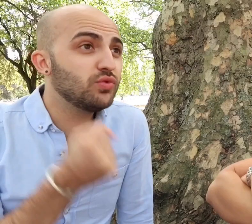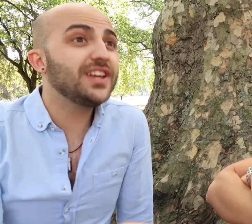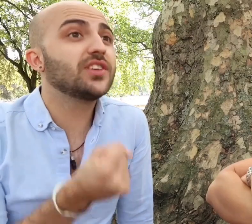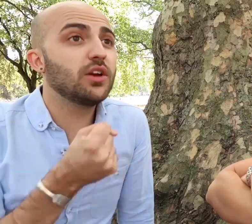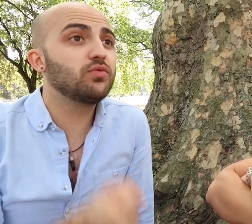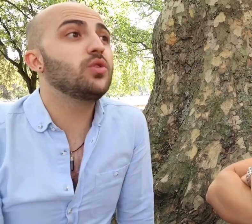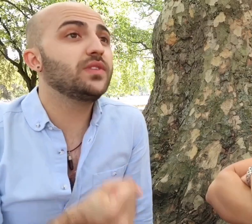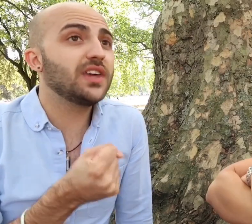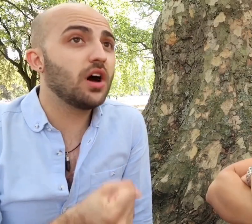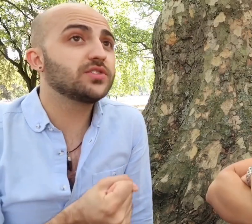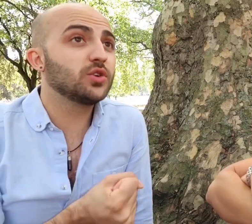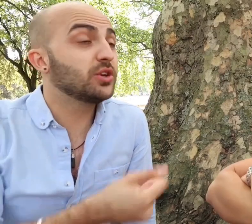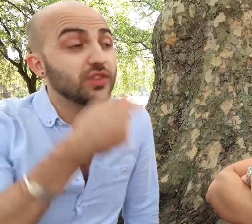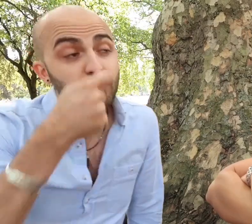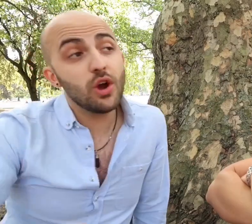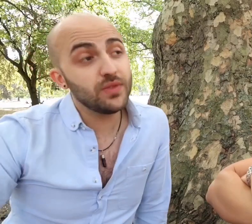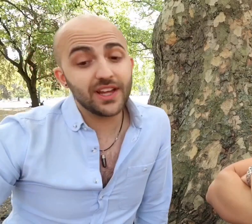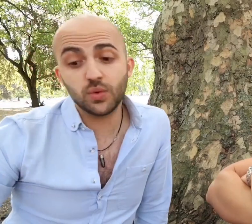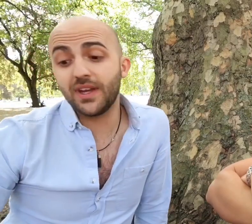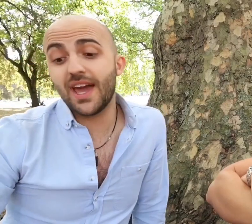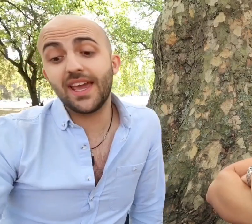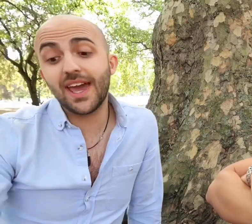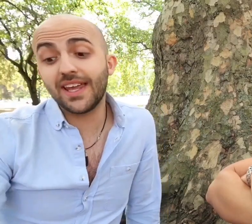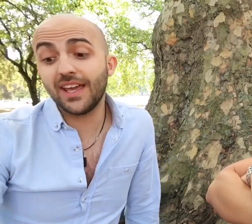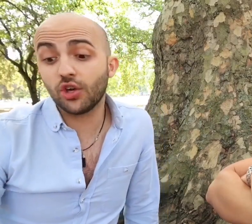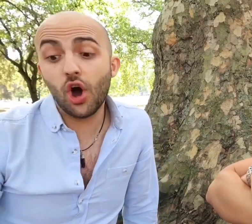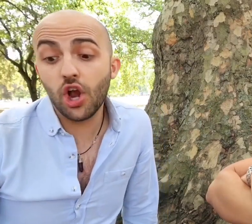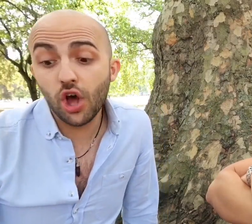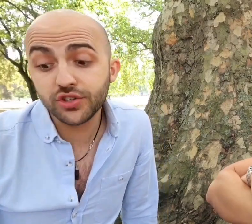reason I wrote the article because I wrote that tweet and it got a lot of